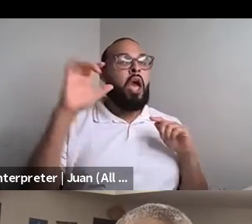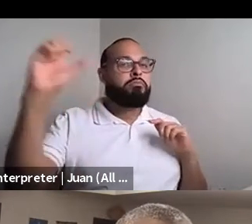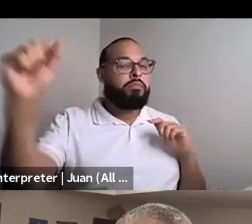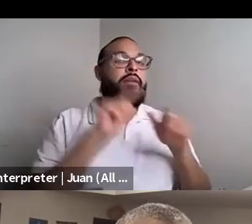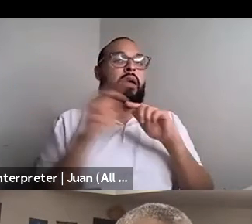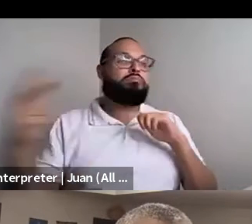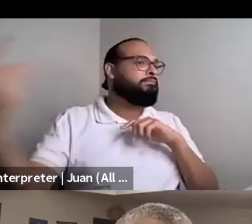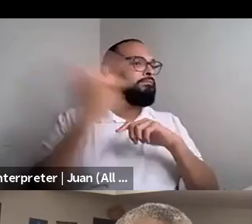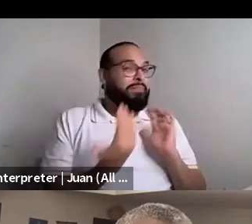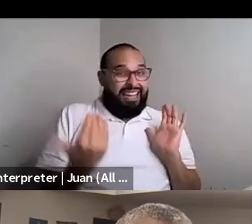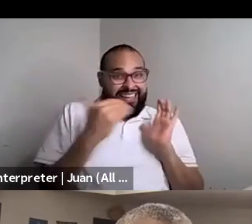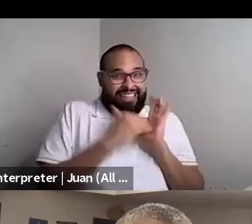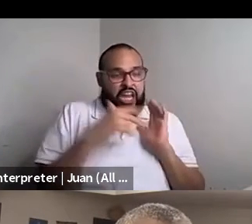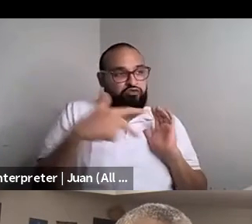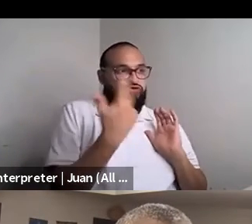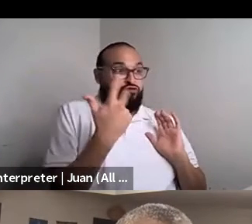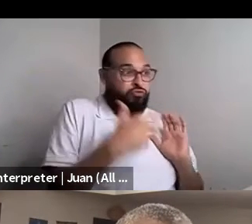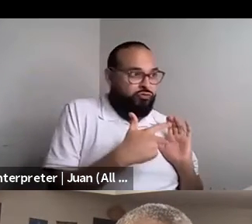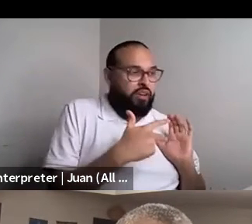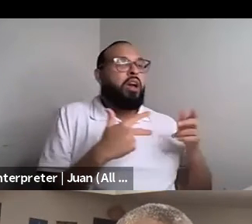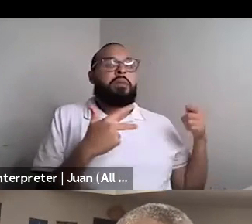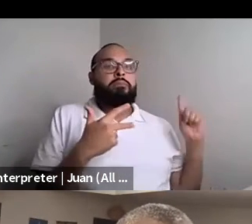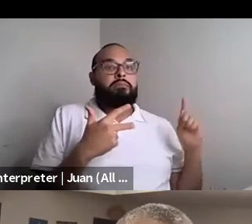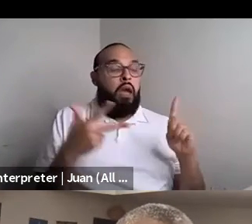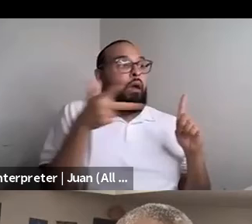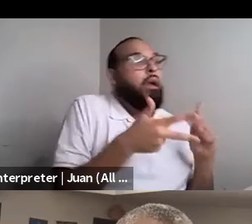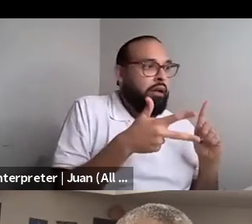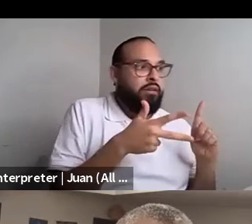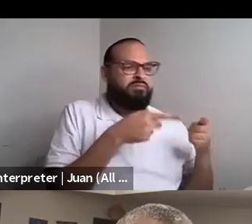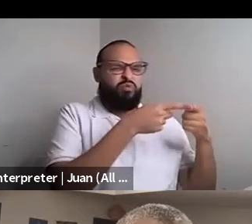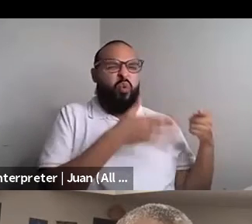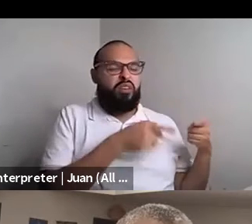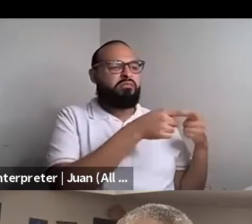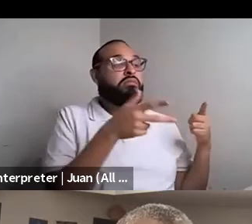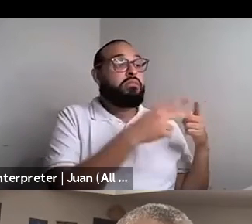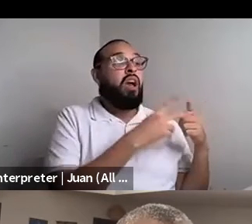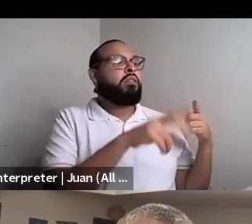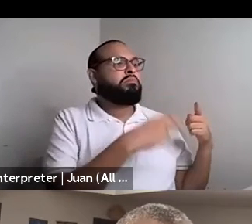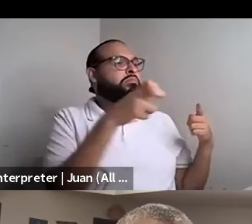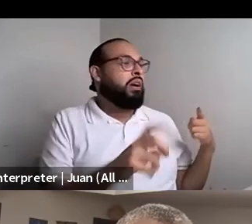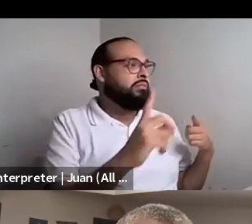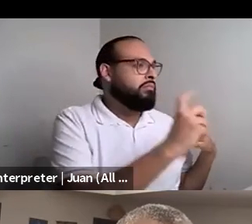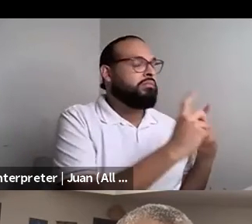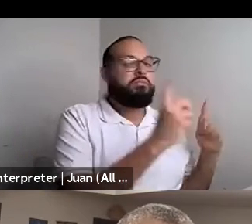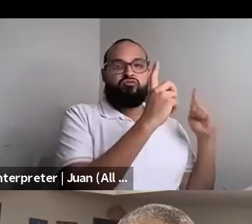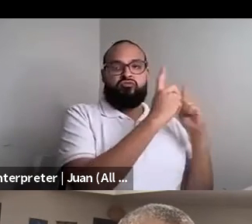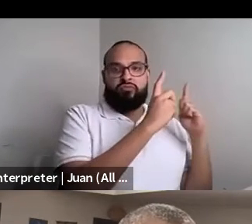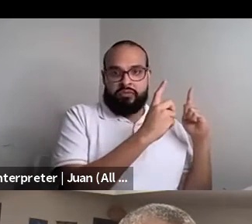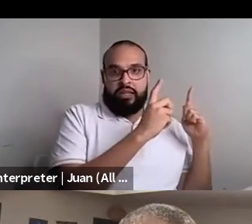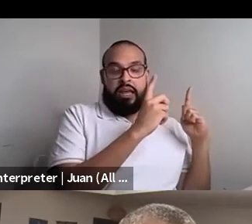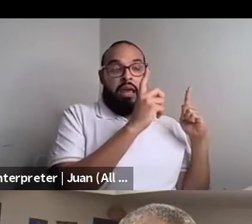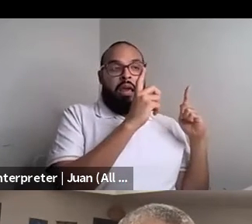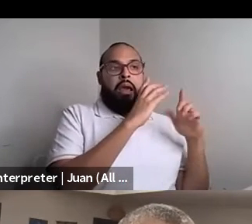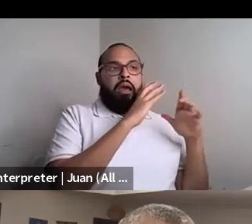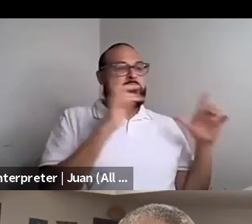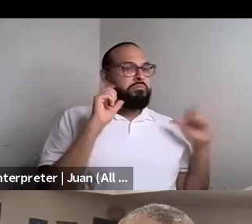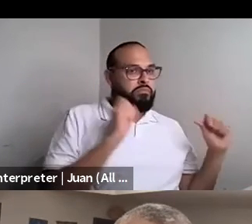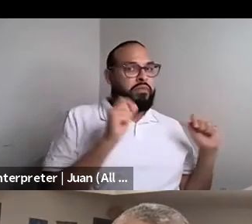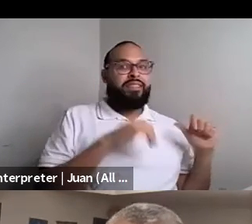Nahshon Anderson: And making an abrupt taught and cut me off at the corner. The passenger from the truck jumped out in silence, which was quickly broken when it's hands on drop to the ground with the third